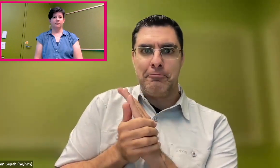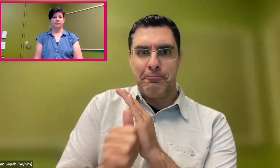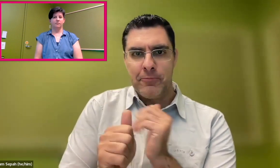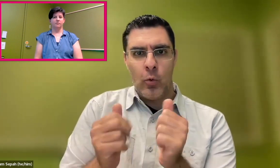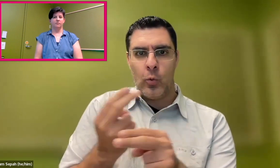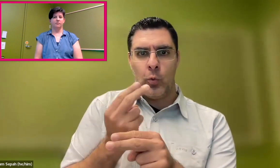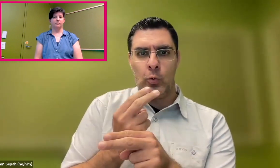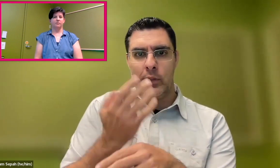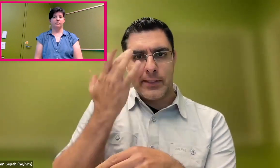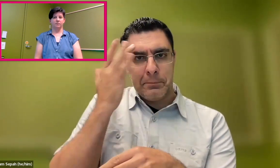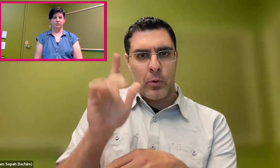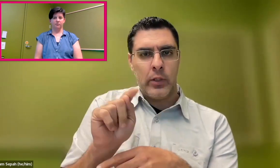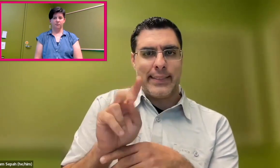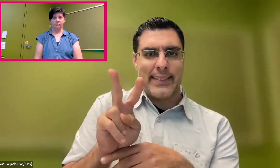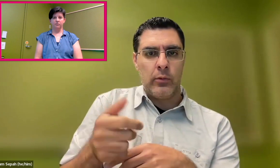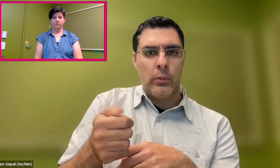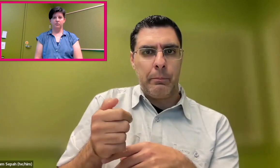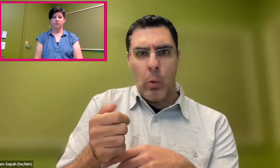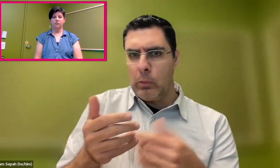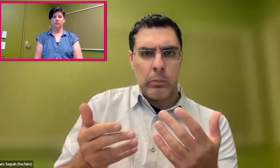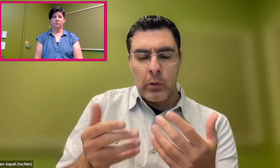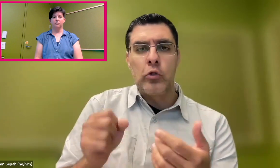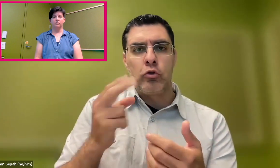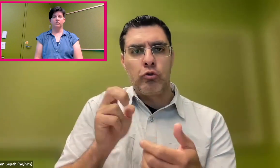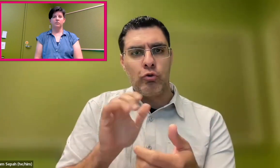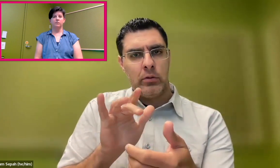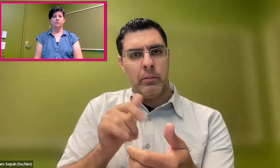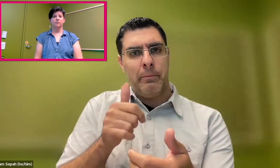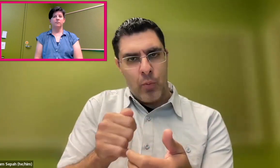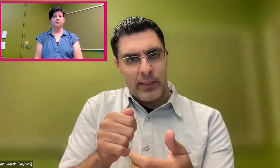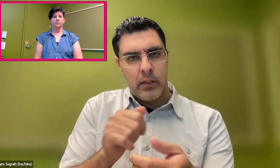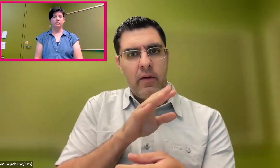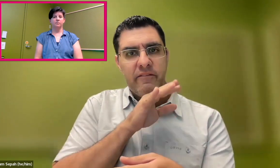Her mother wasn't able to use the smart TV remote,